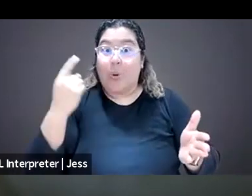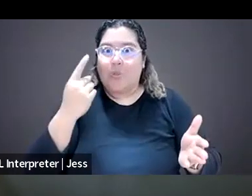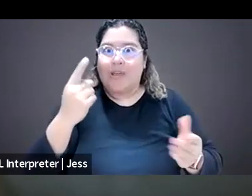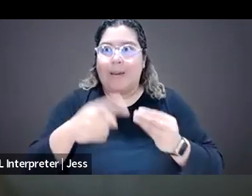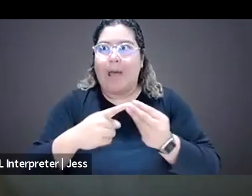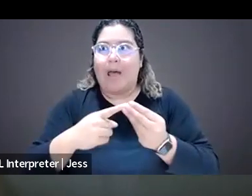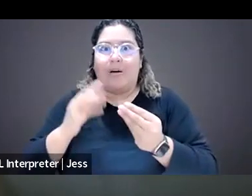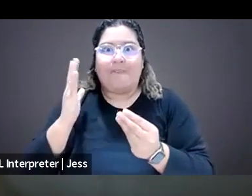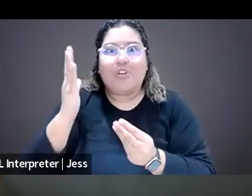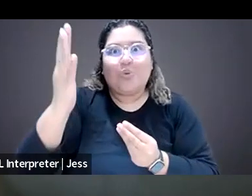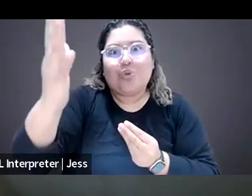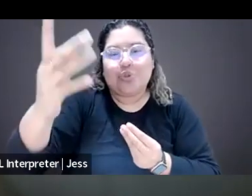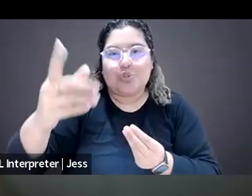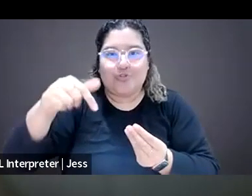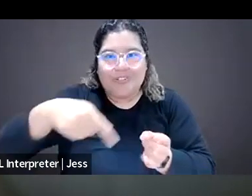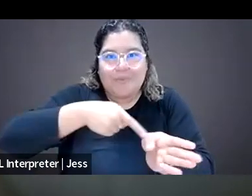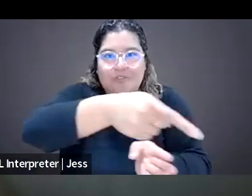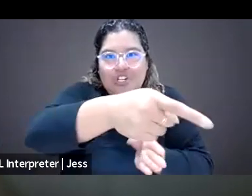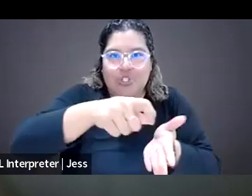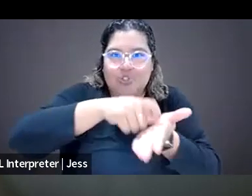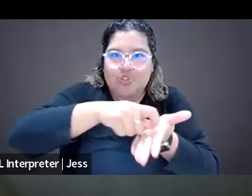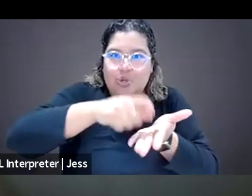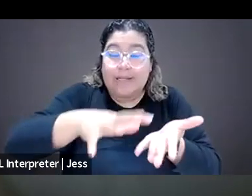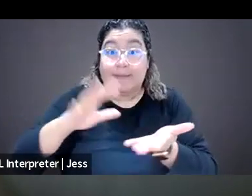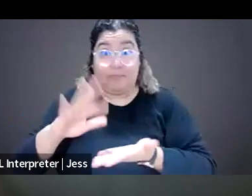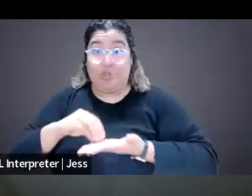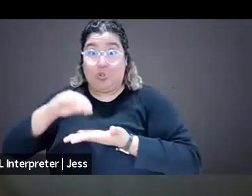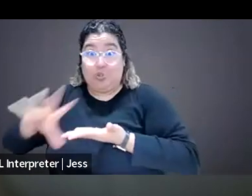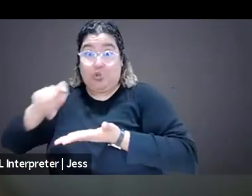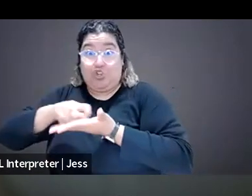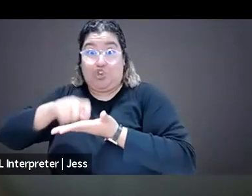of journalism and student journalists are that future.